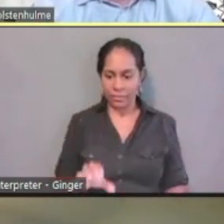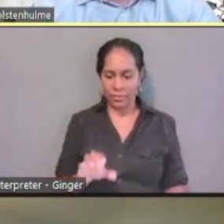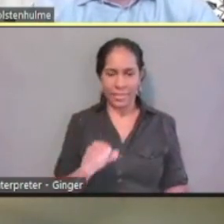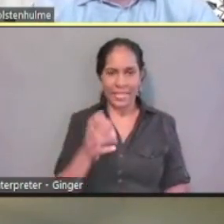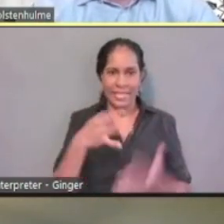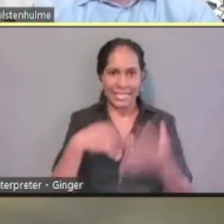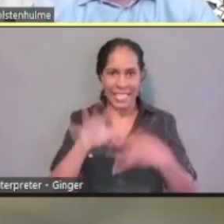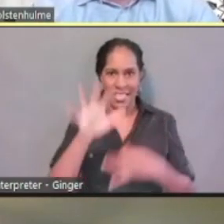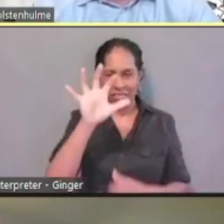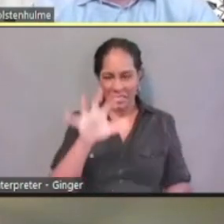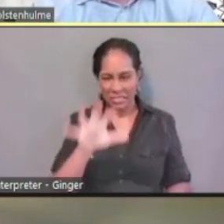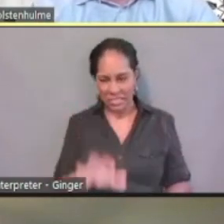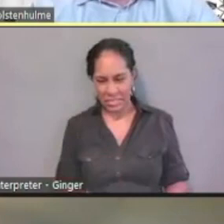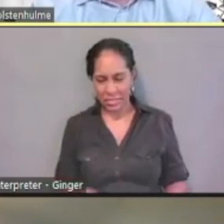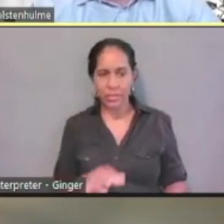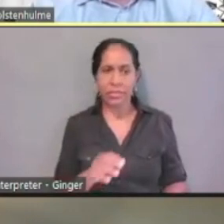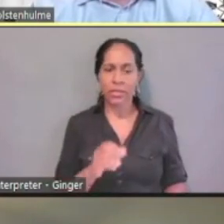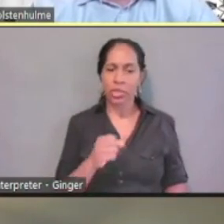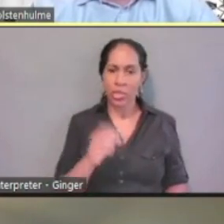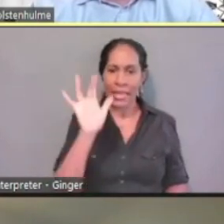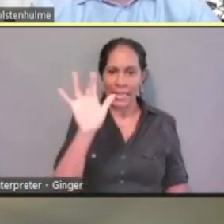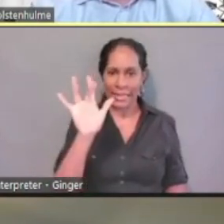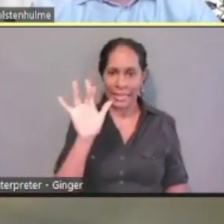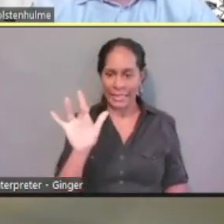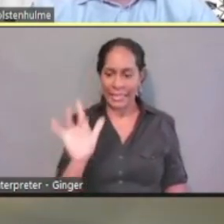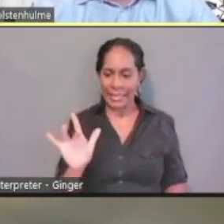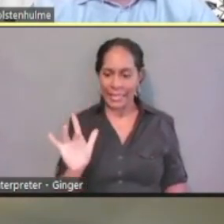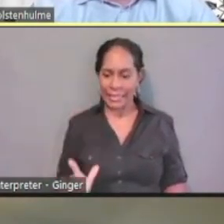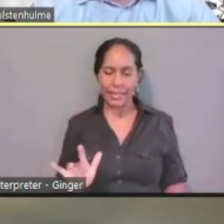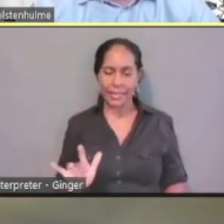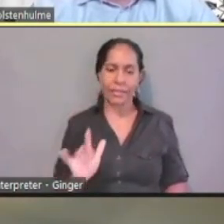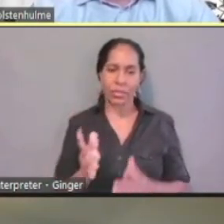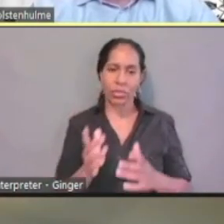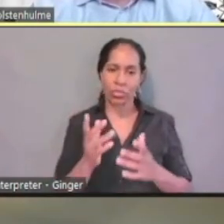regarding those policies or areas of information.